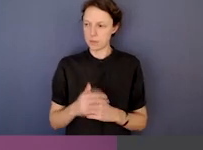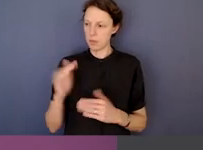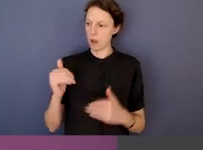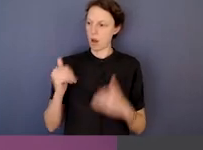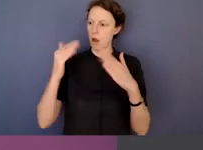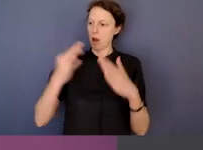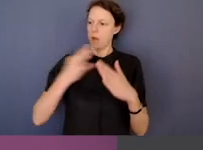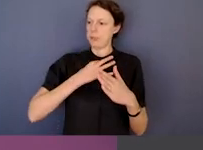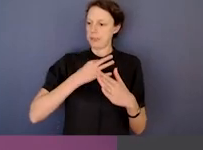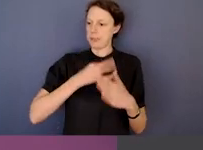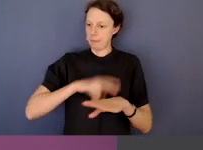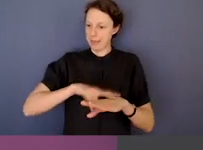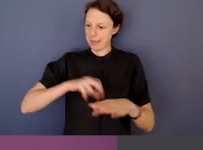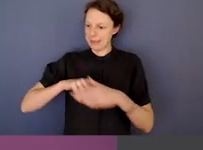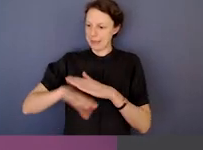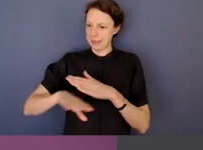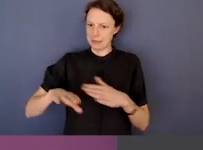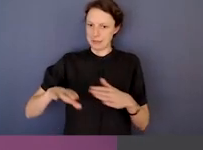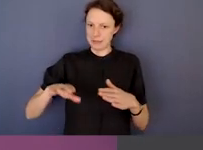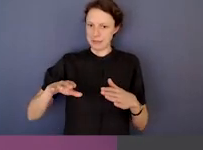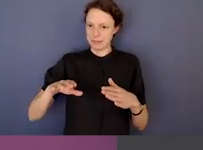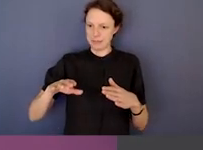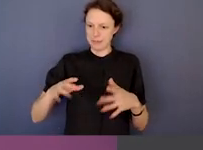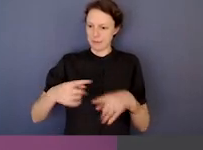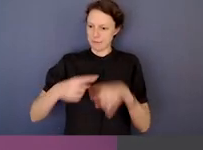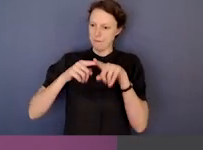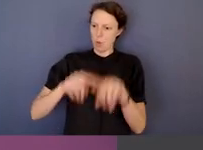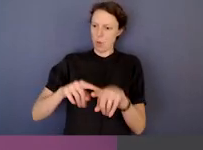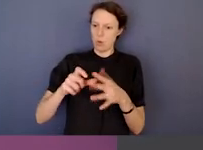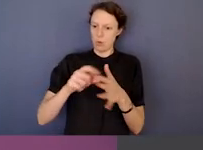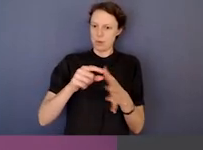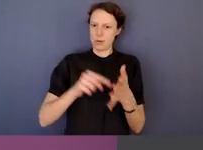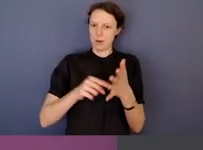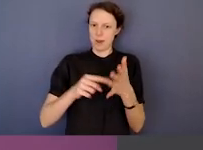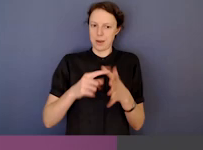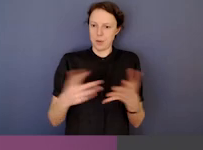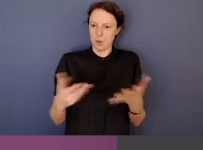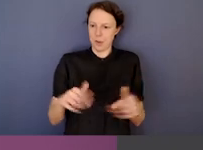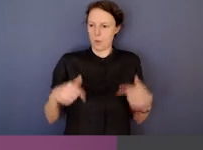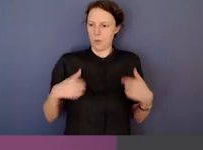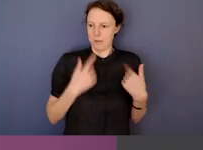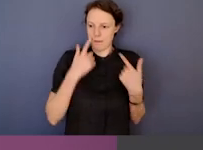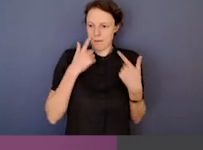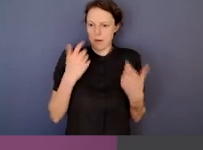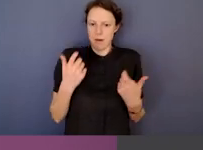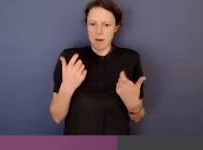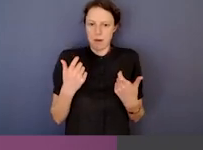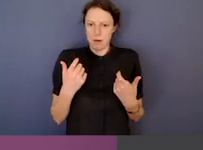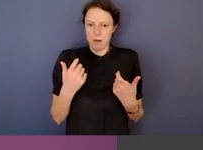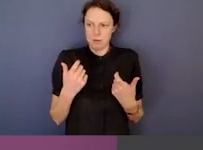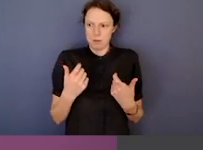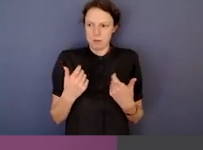high risk police units, divisions, and regions, which is based on our data or around where we find pockets